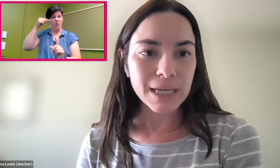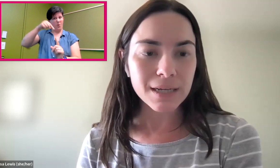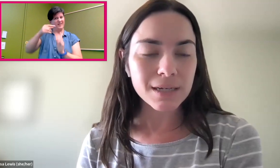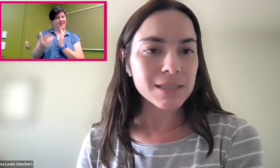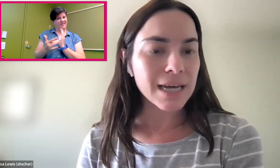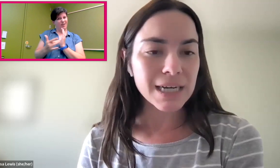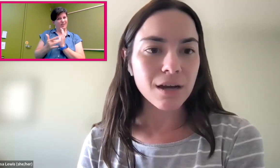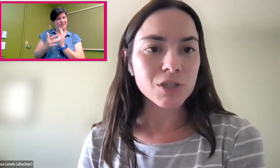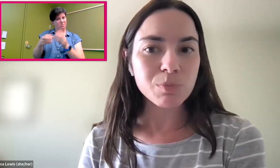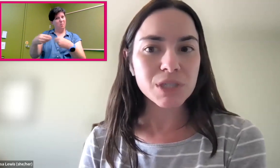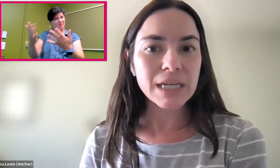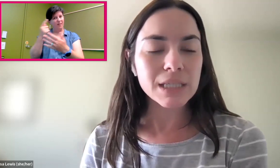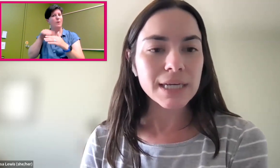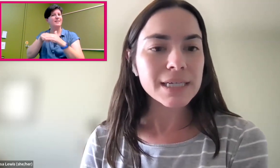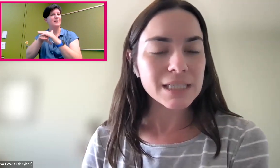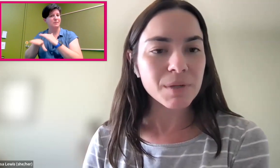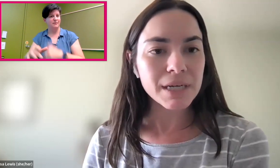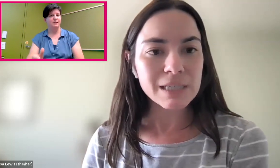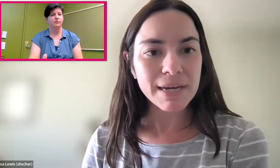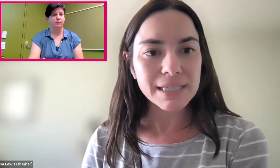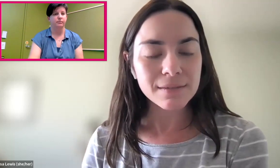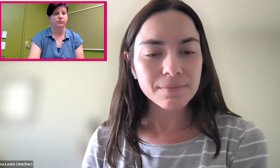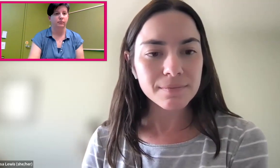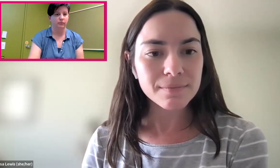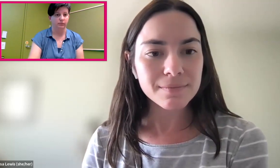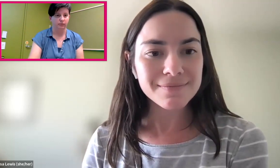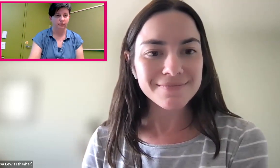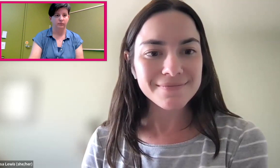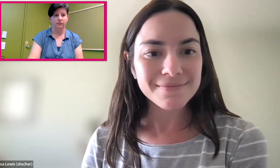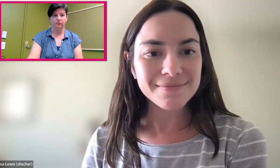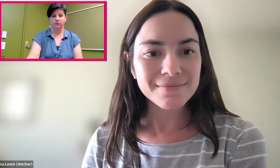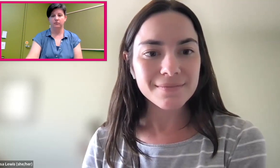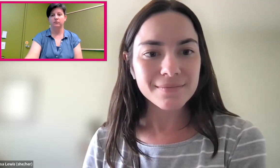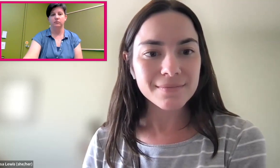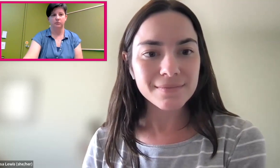that technology presents in the accessibility space?